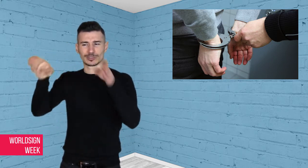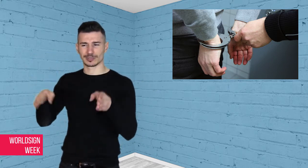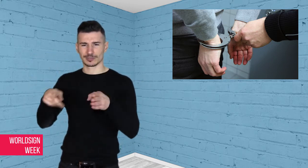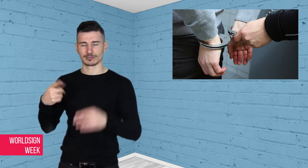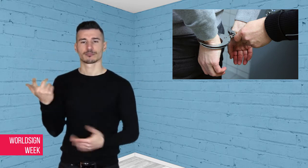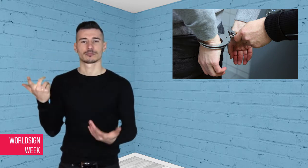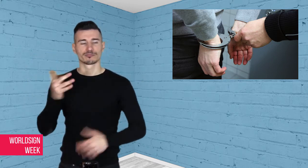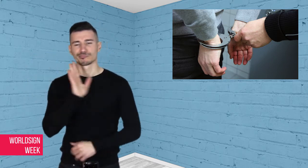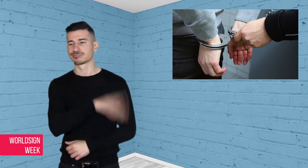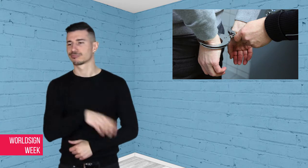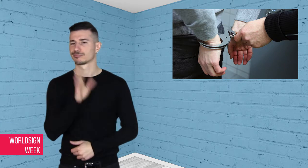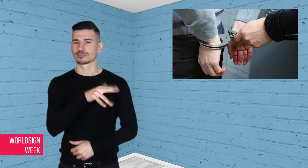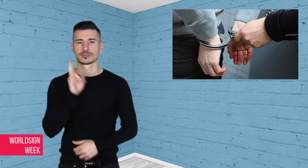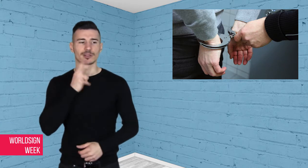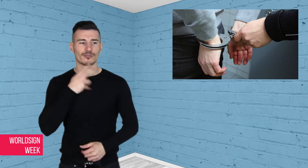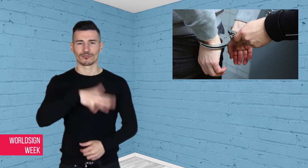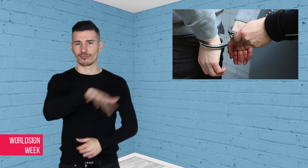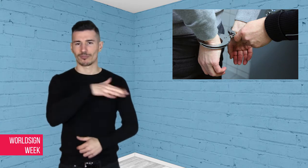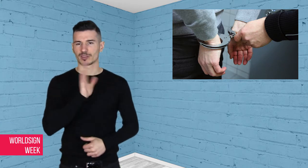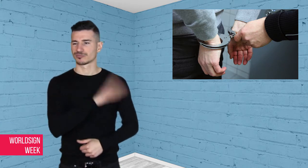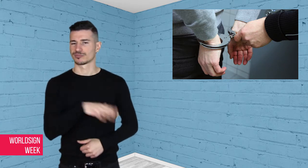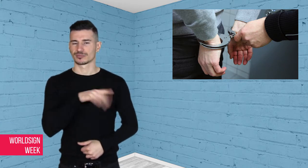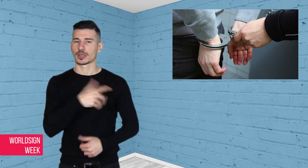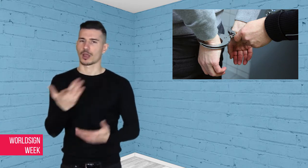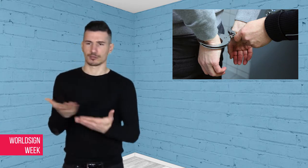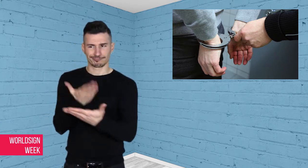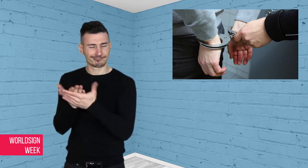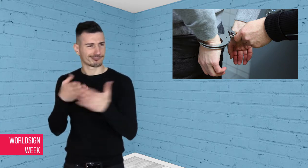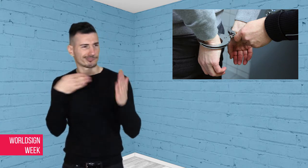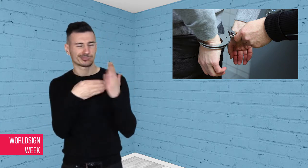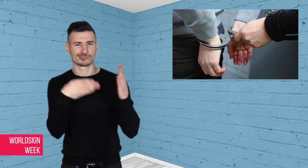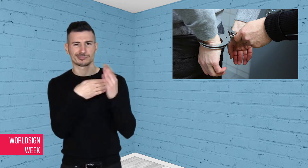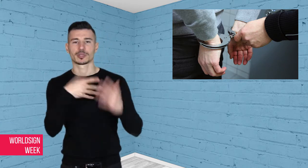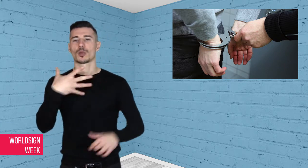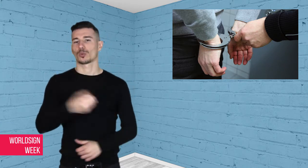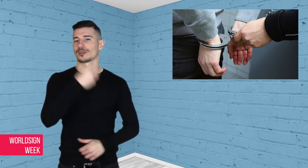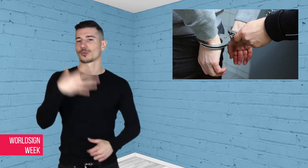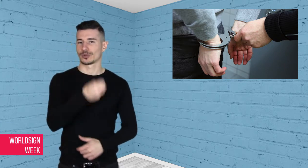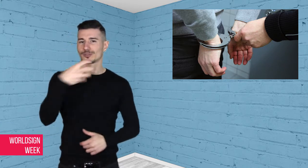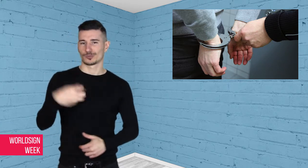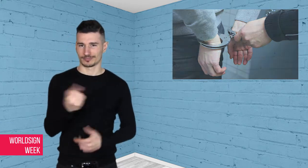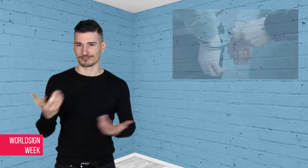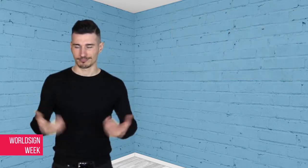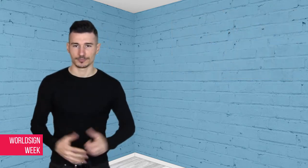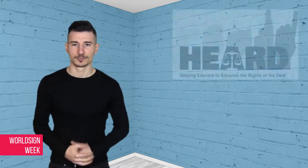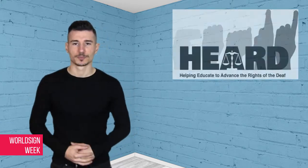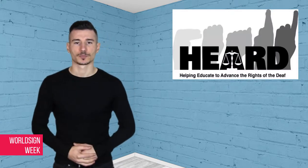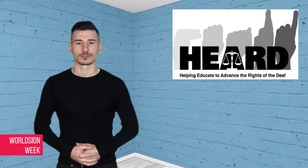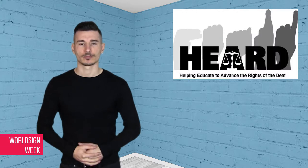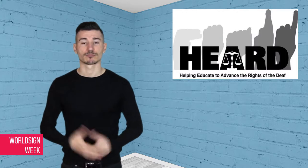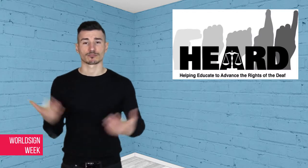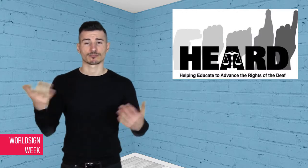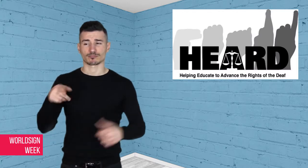Advance the Rights of the Deaf (HEARD). Hearing aids are often taken away from